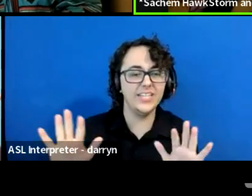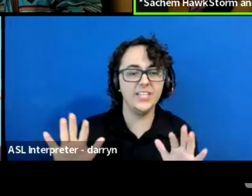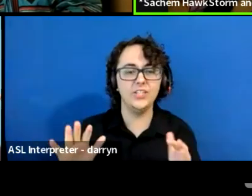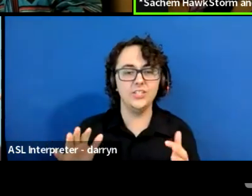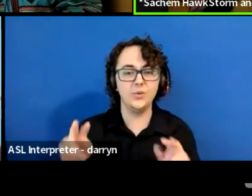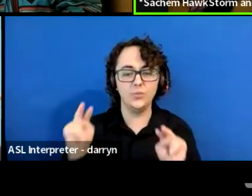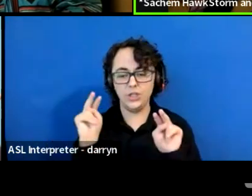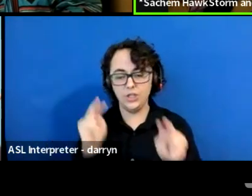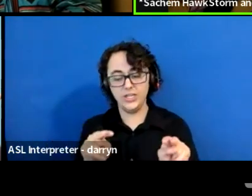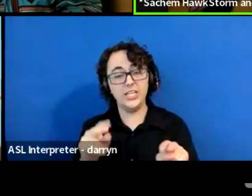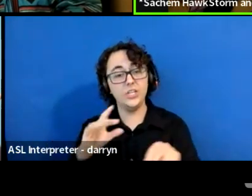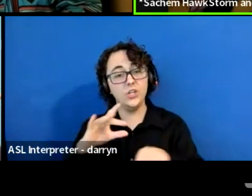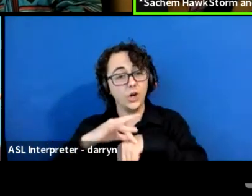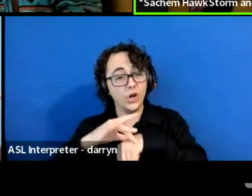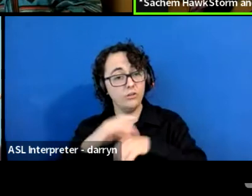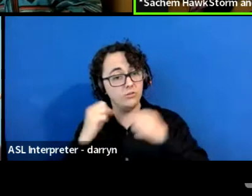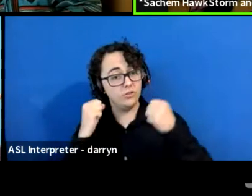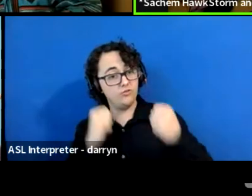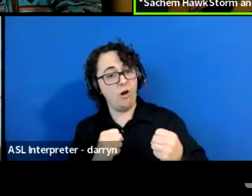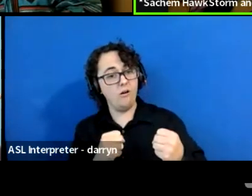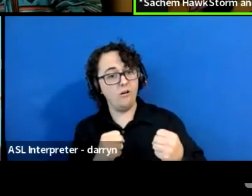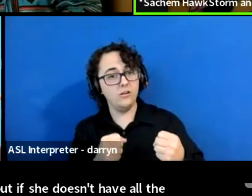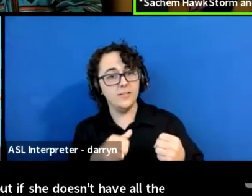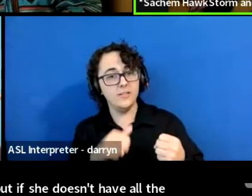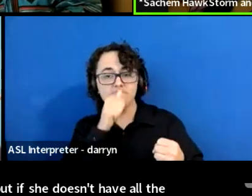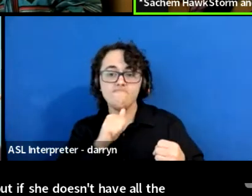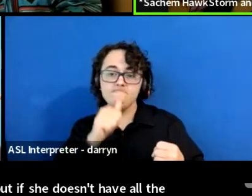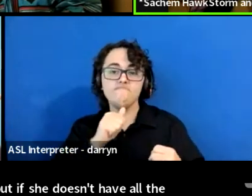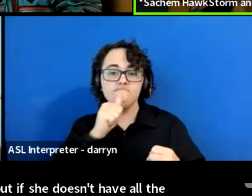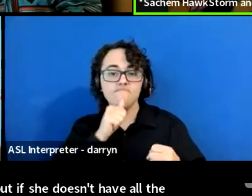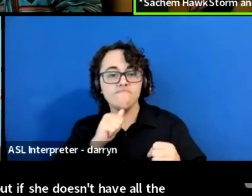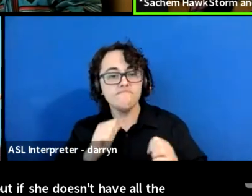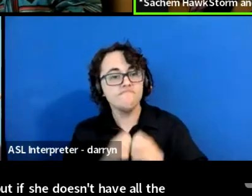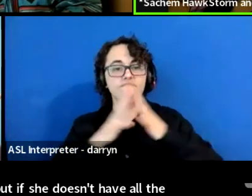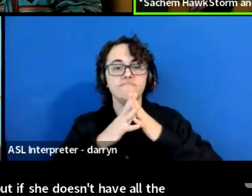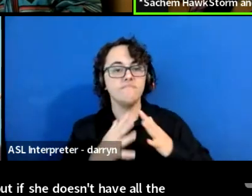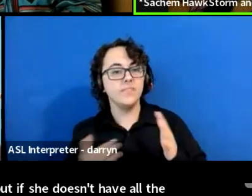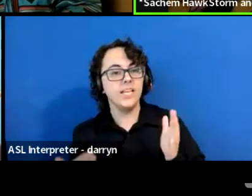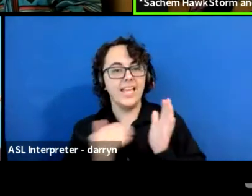But if she doesn't have all the seeds that she used to have, how can she bring back all the foods?